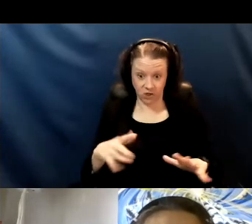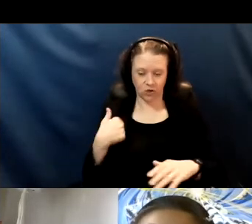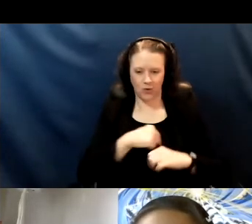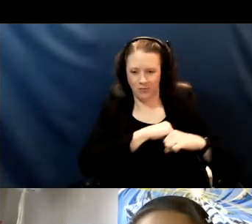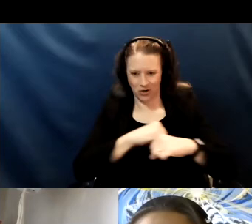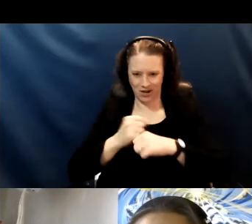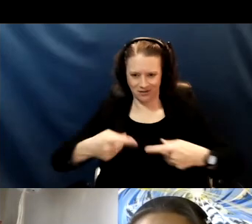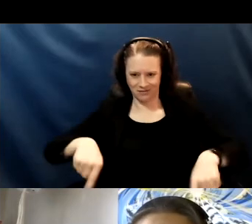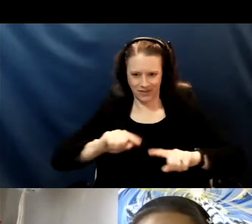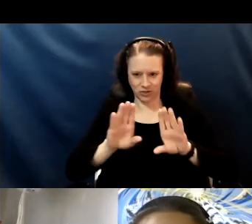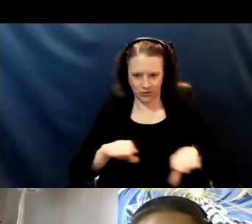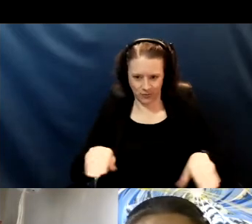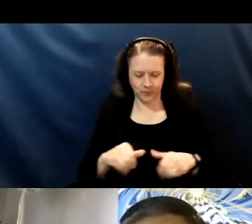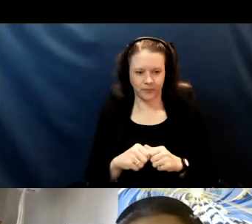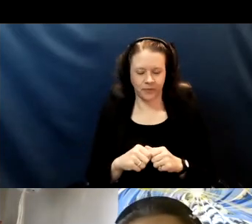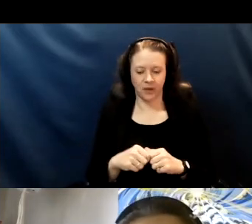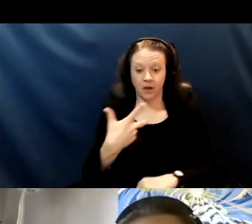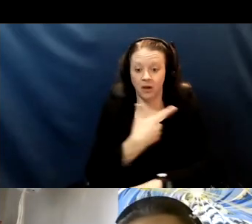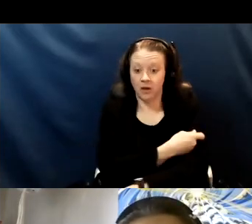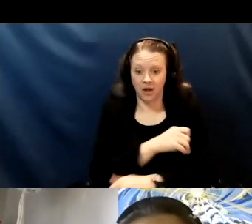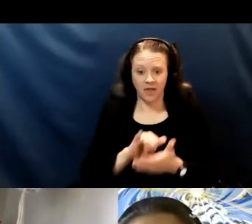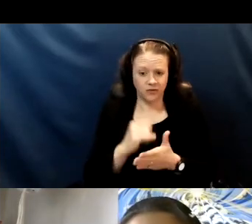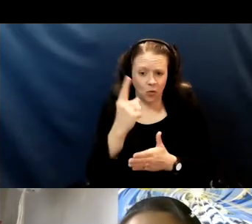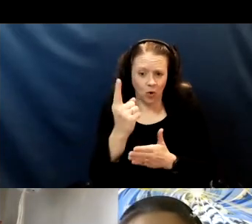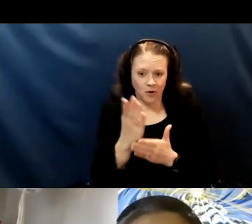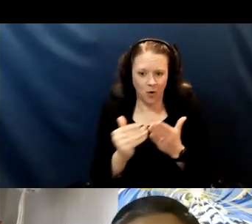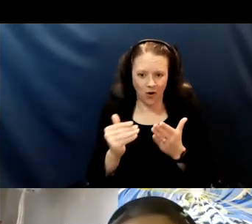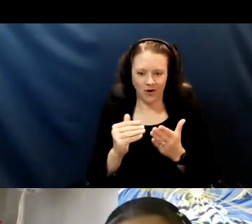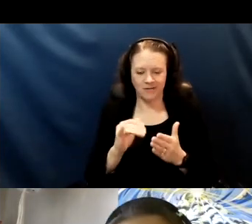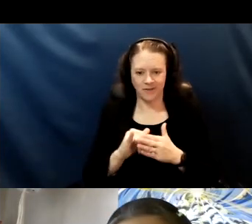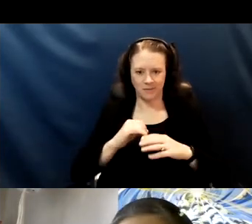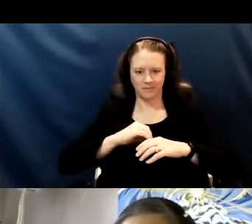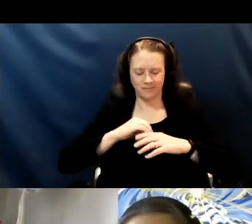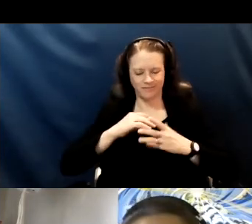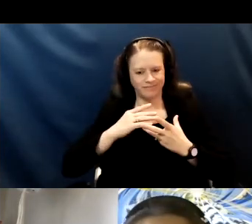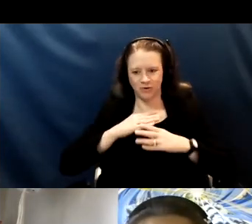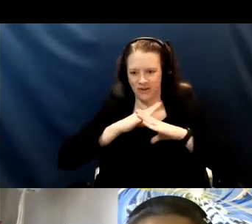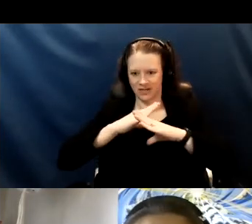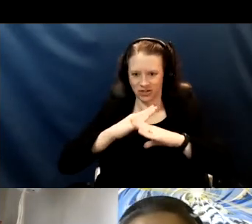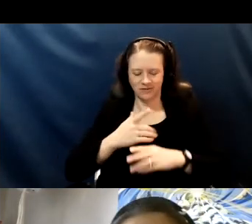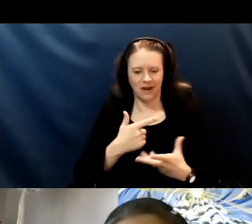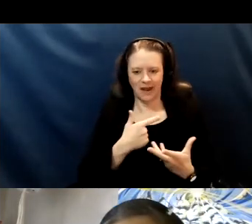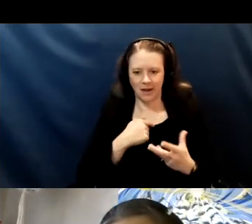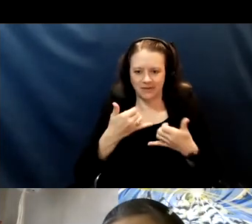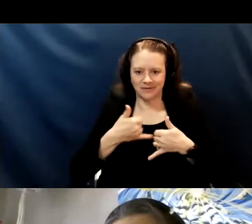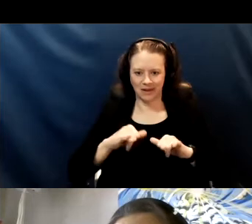And remember vaccination is just one slice of prevention, I'm still wearing a mask, I'm still washing my hands, I'm still keeping my distance,